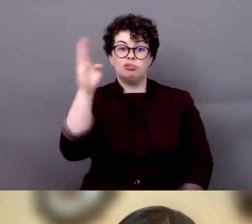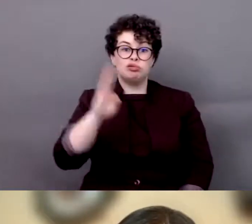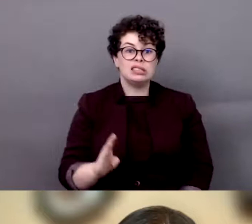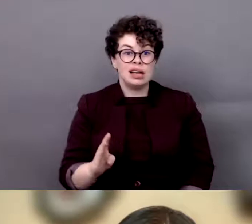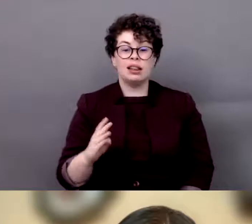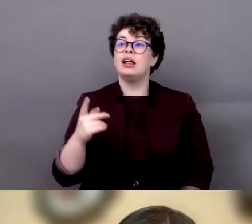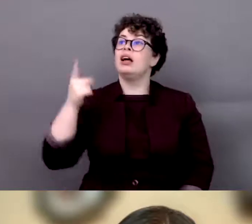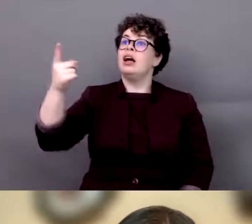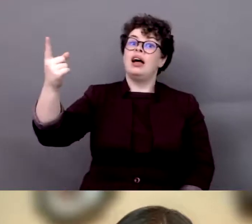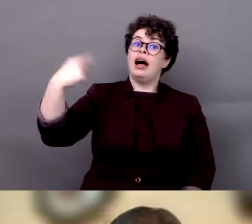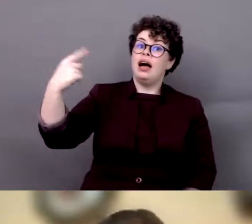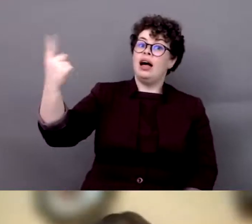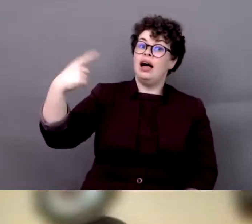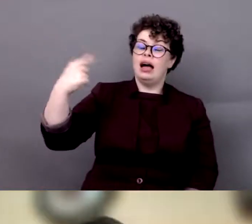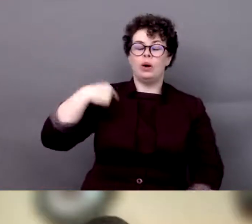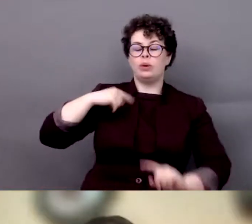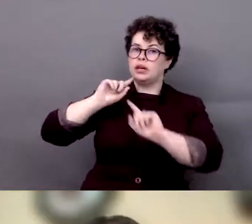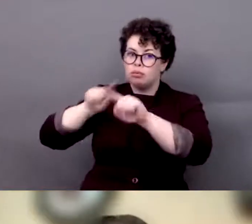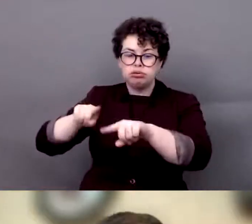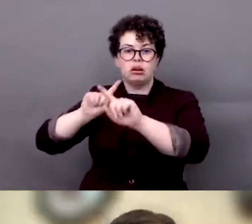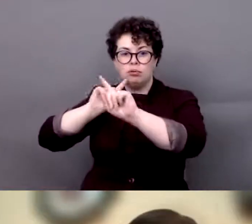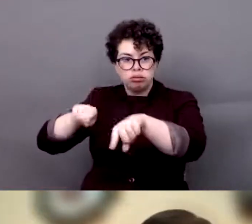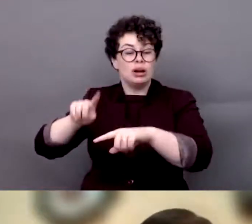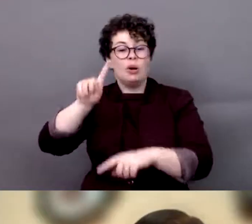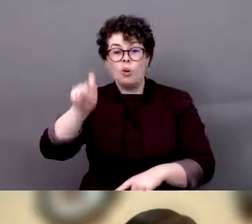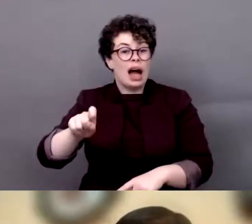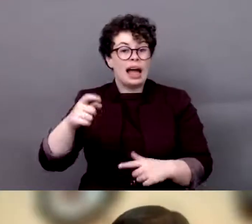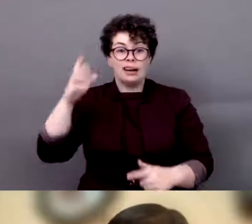every five minutes we have a direct attack from the government